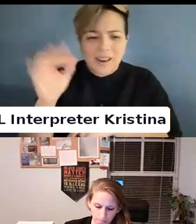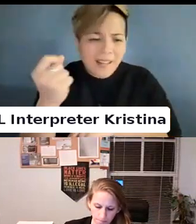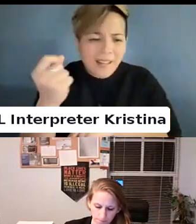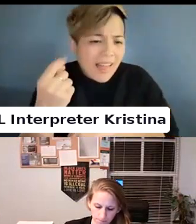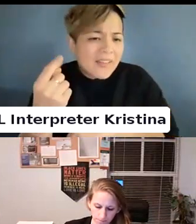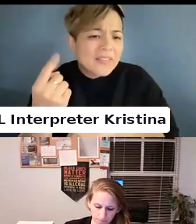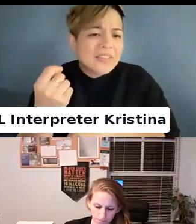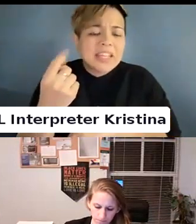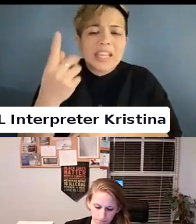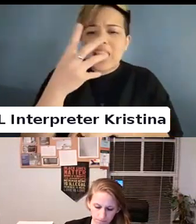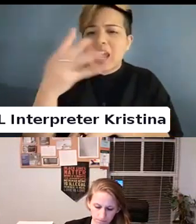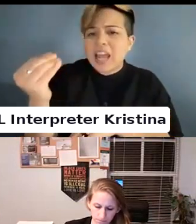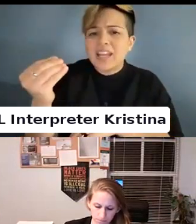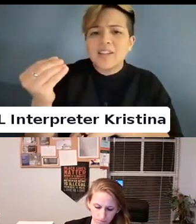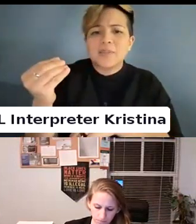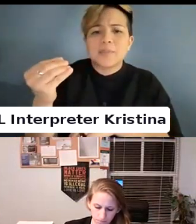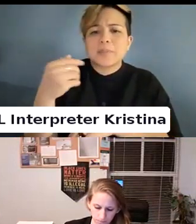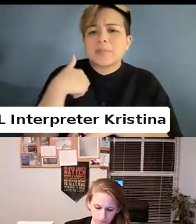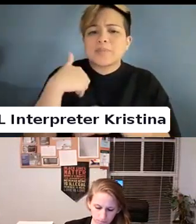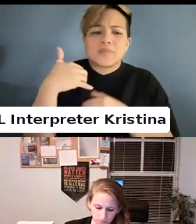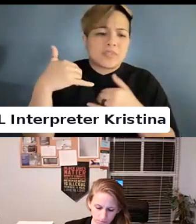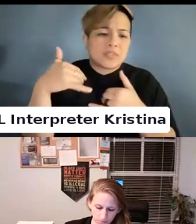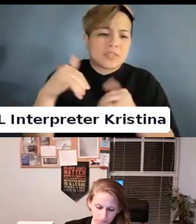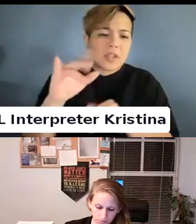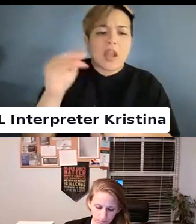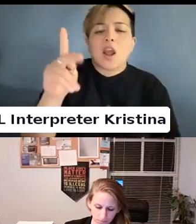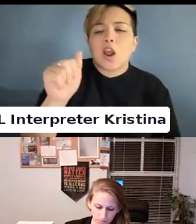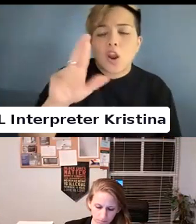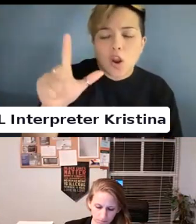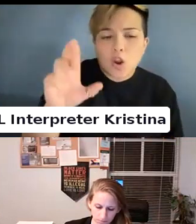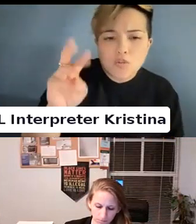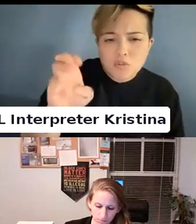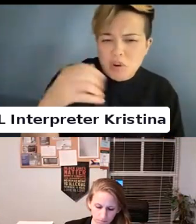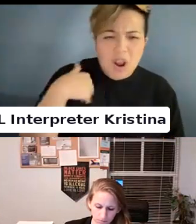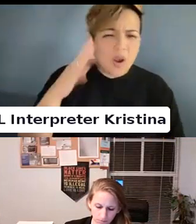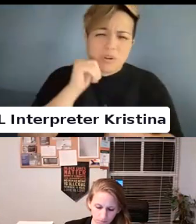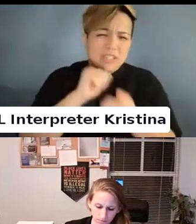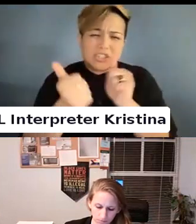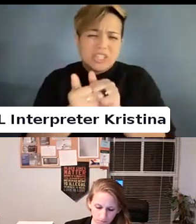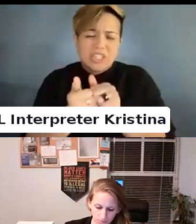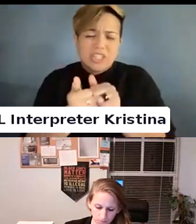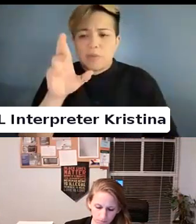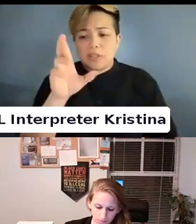I still would not trade being transit now for being trans then.